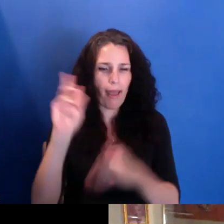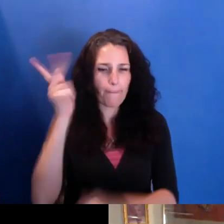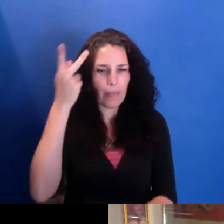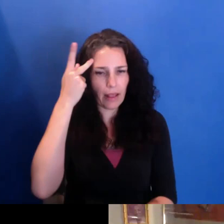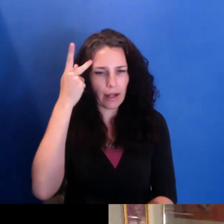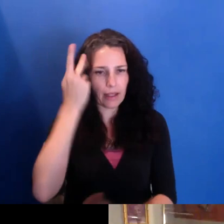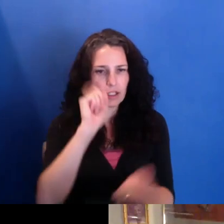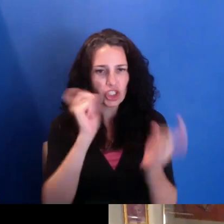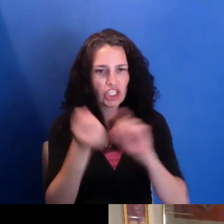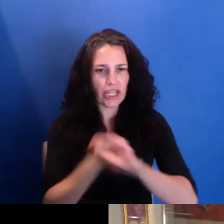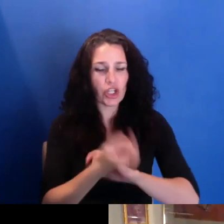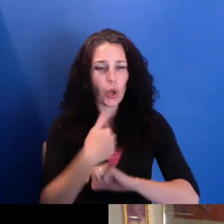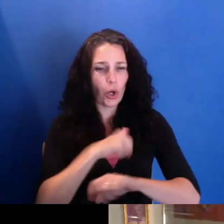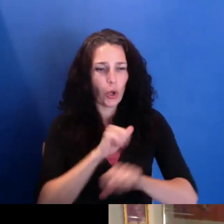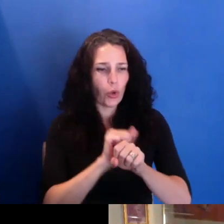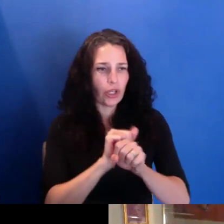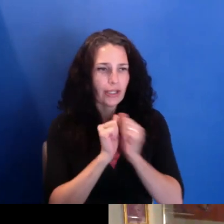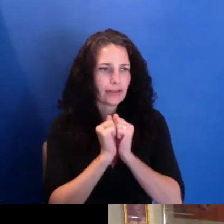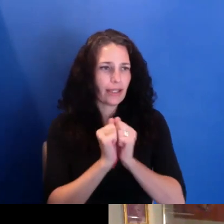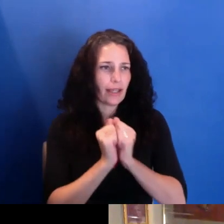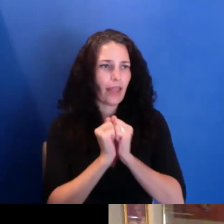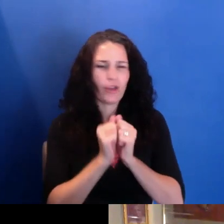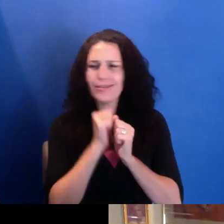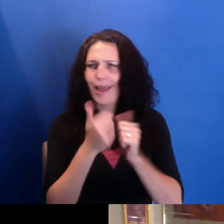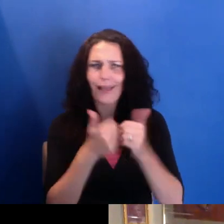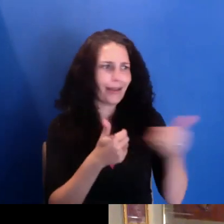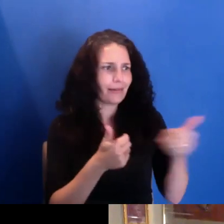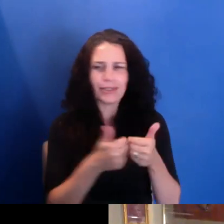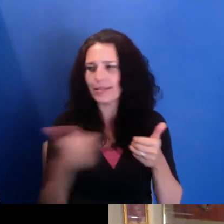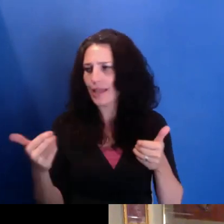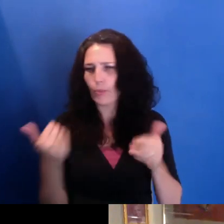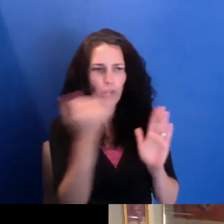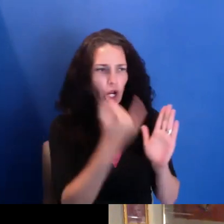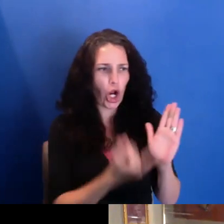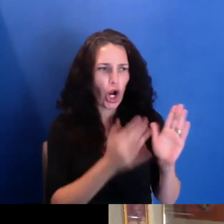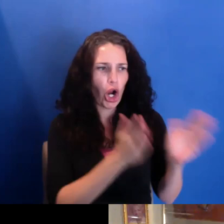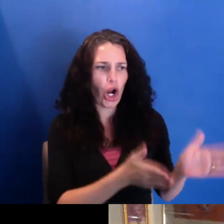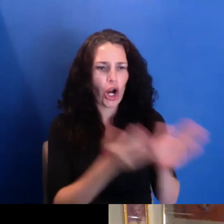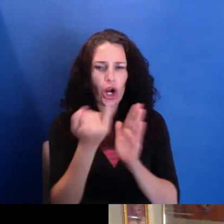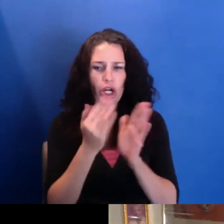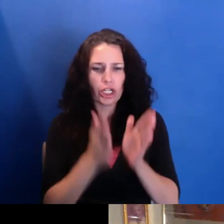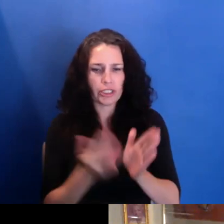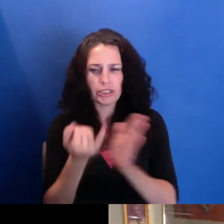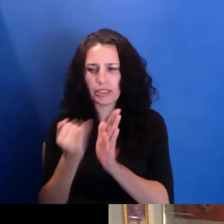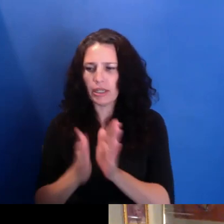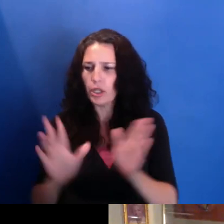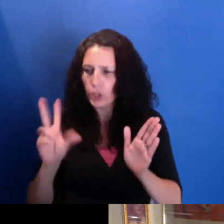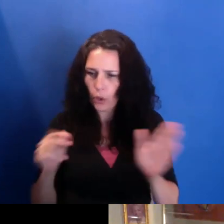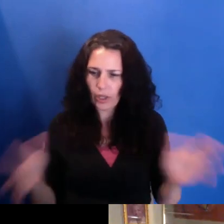It's not that we are artists somehow separated, but that what we're doing has to be in conversation and has to be--